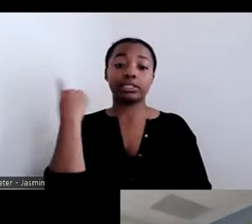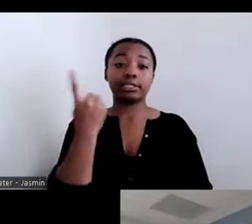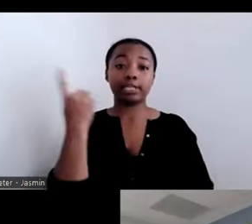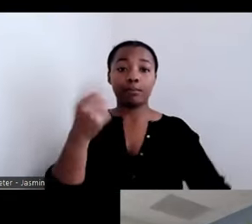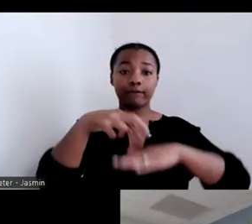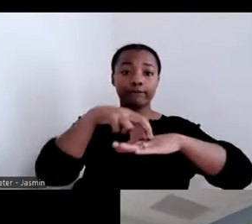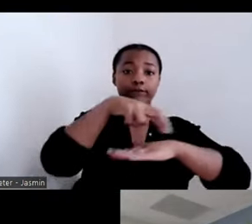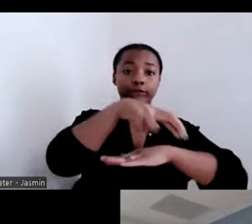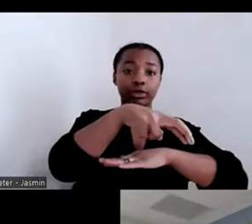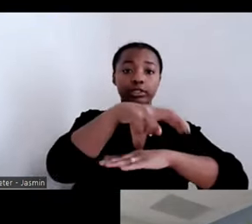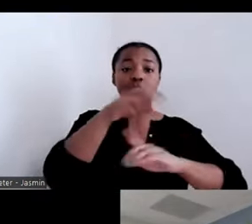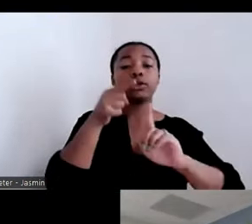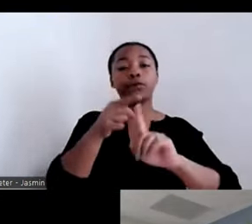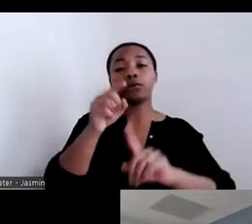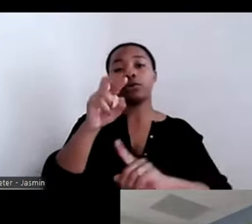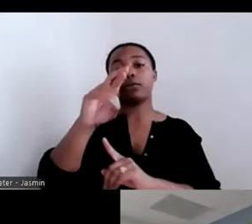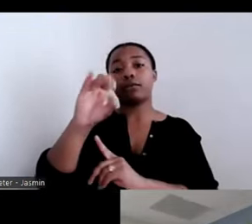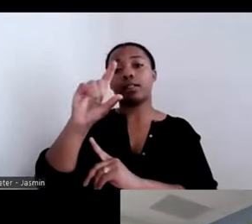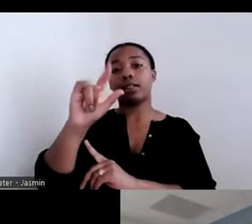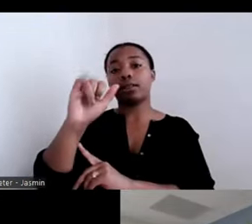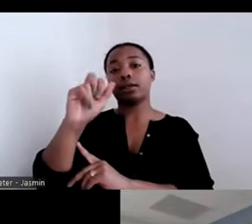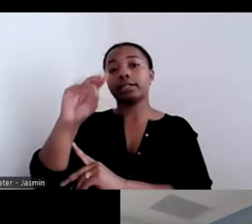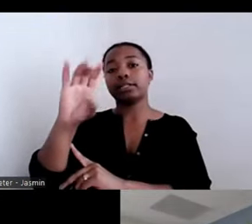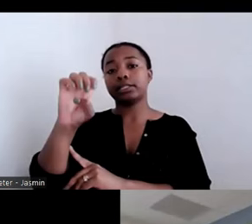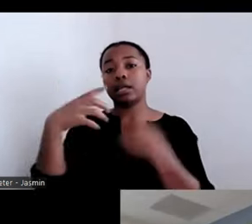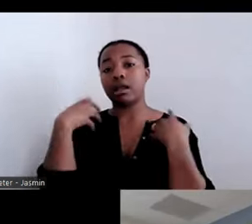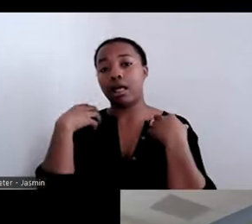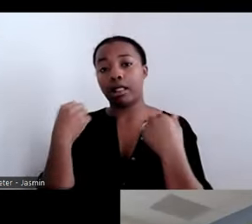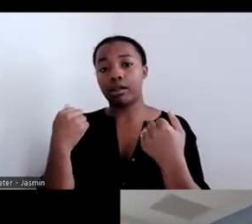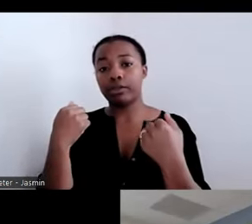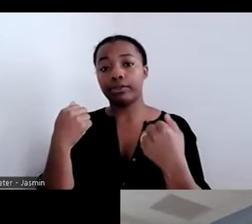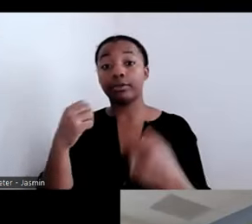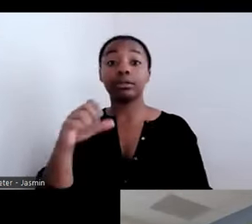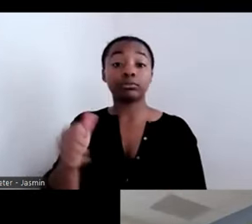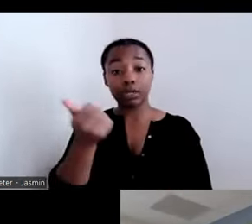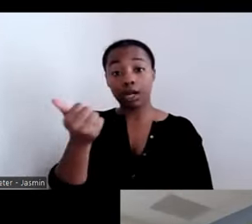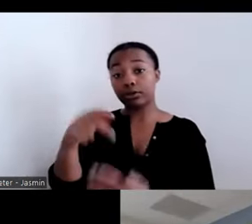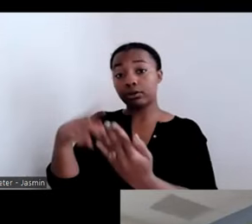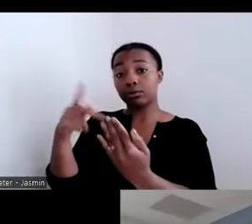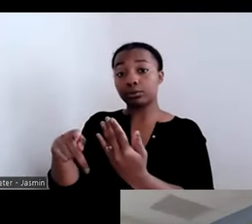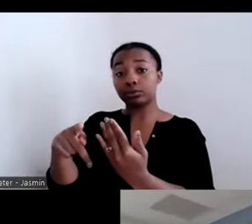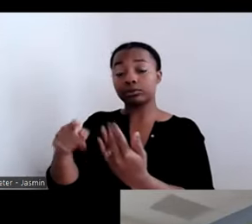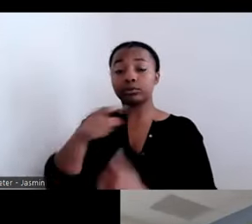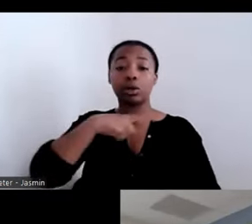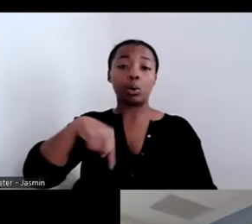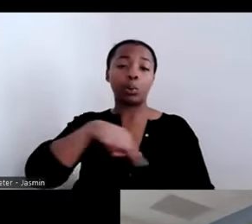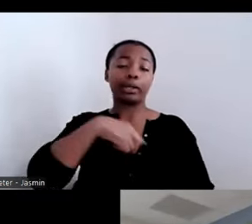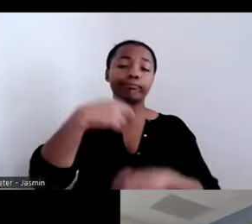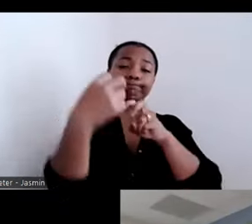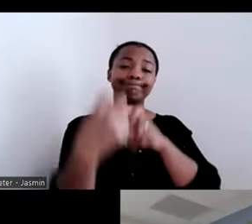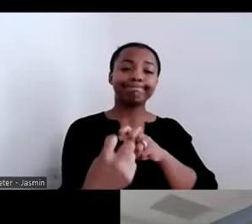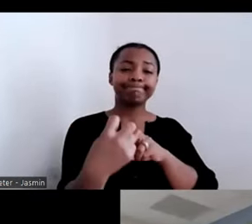Health and other programs like them, we sit down and ask them, the individuals,